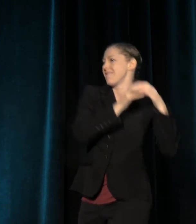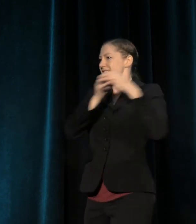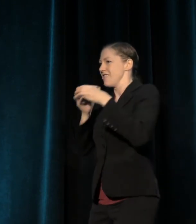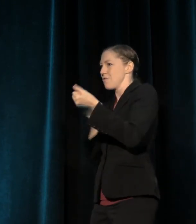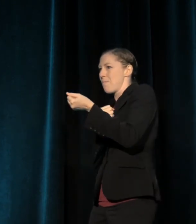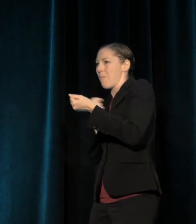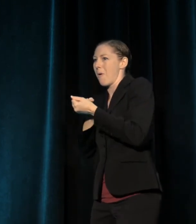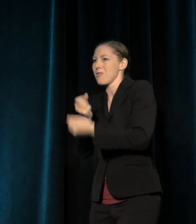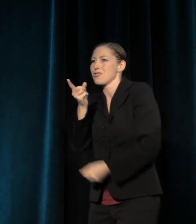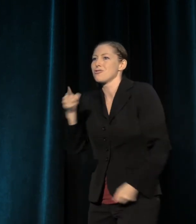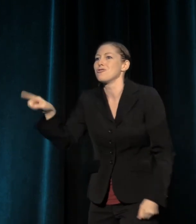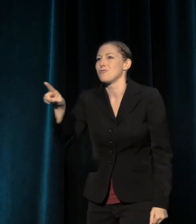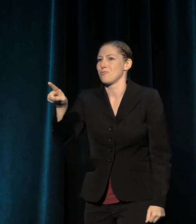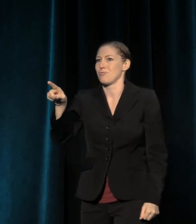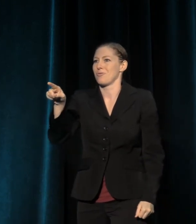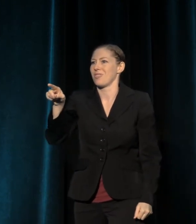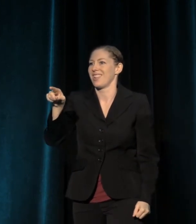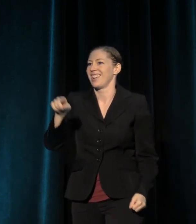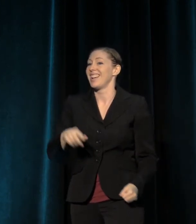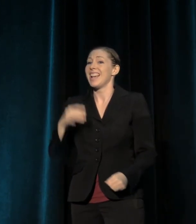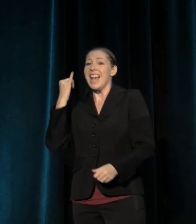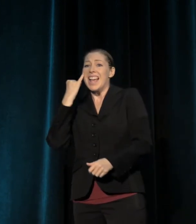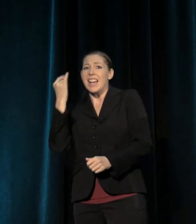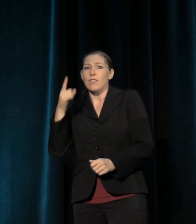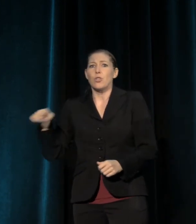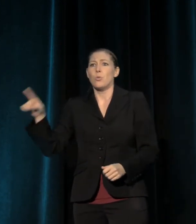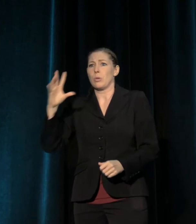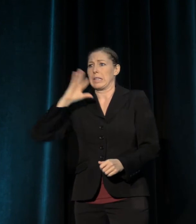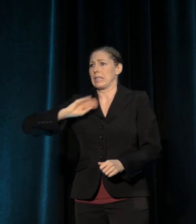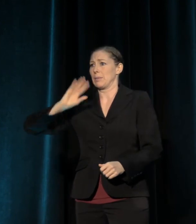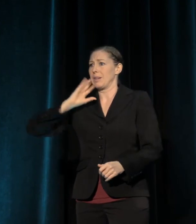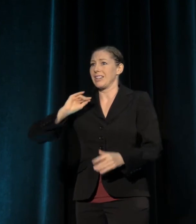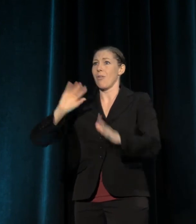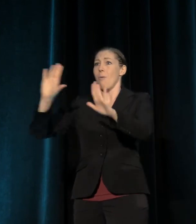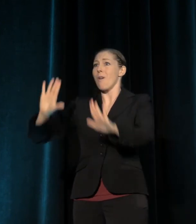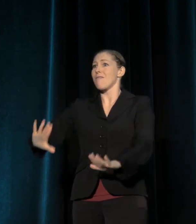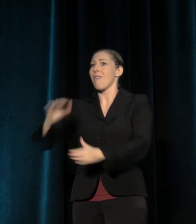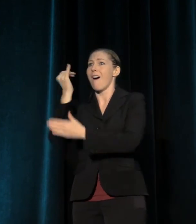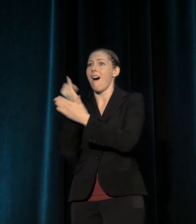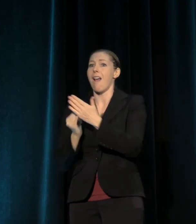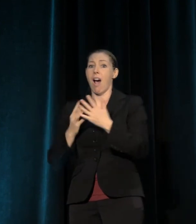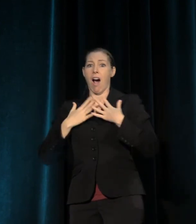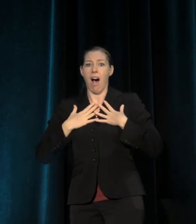We need you when you experience great art and good work in your communities,